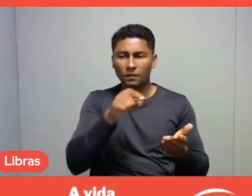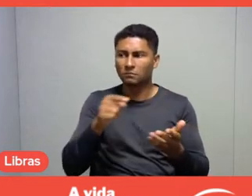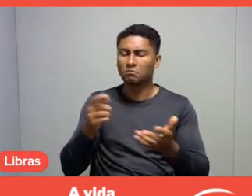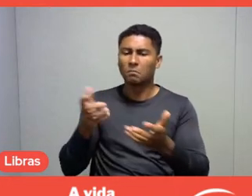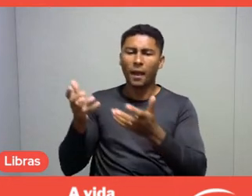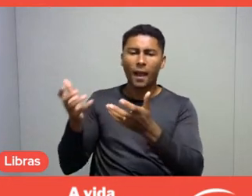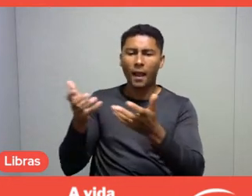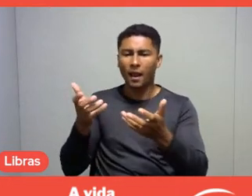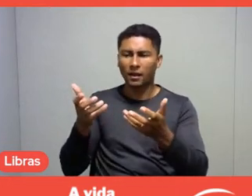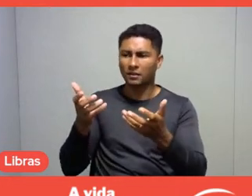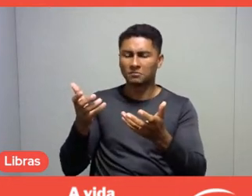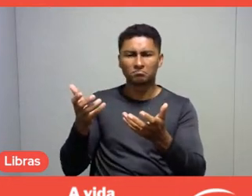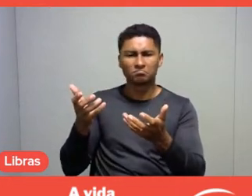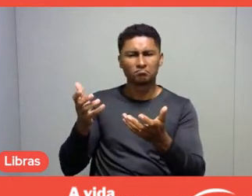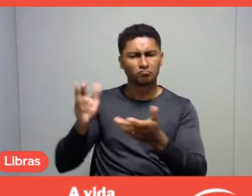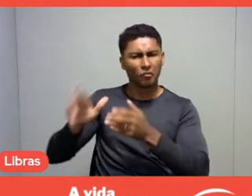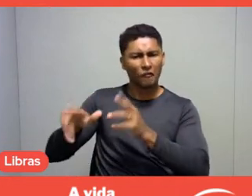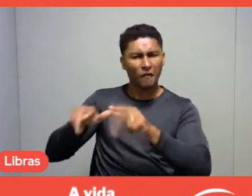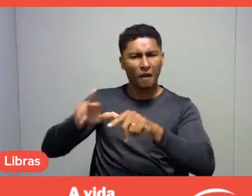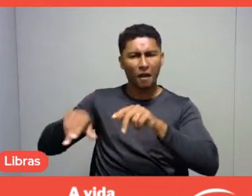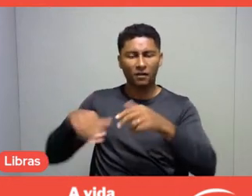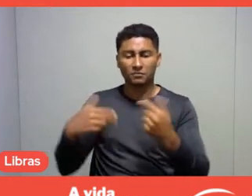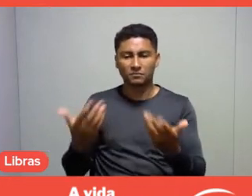So that we may start our conversation,